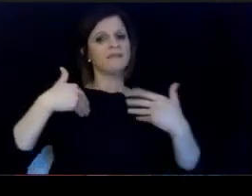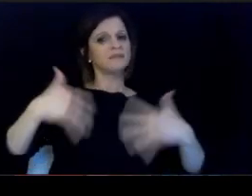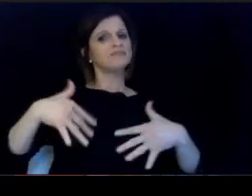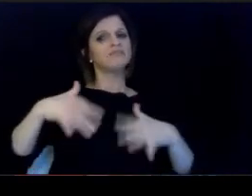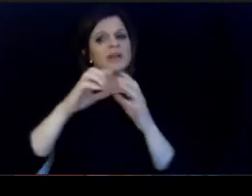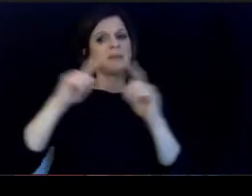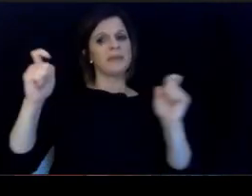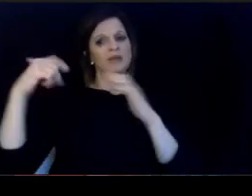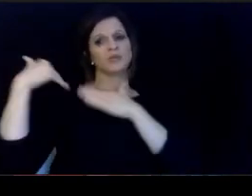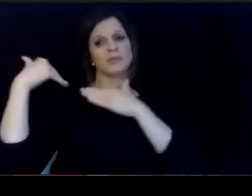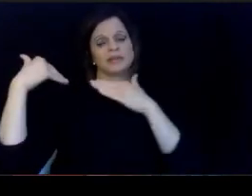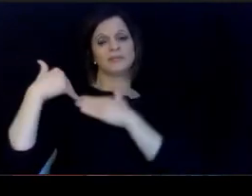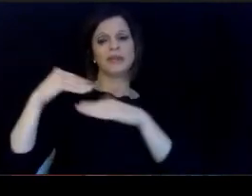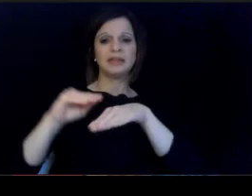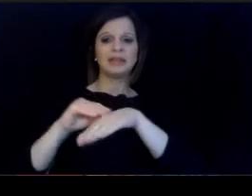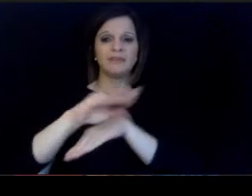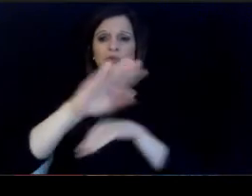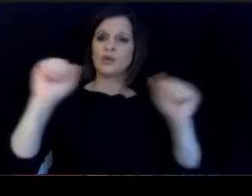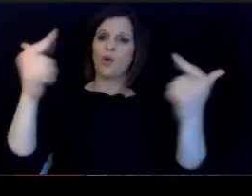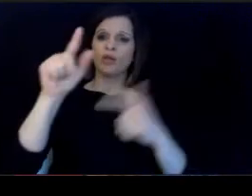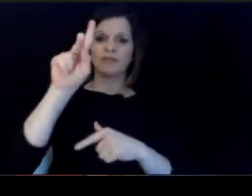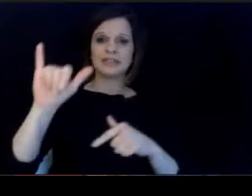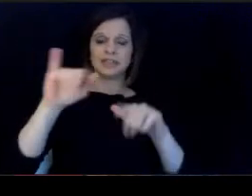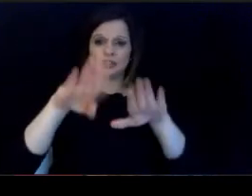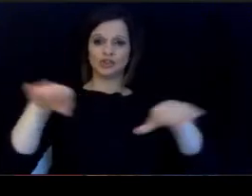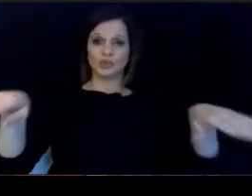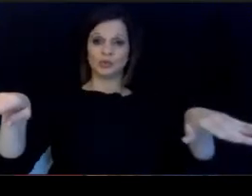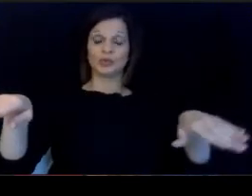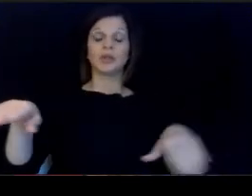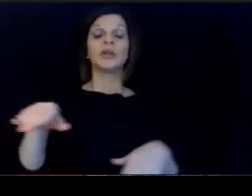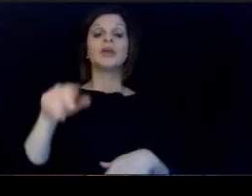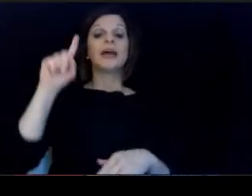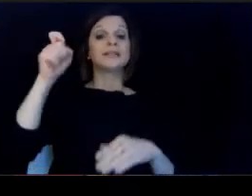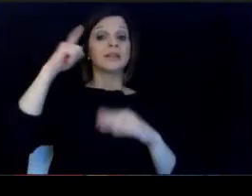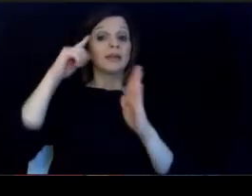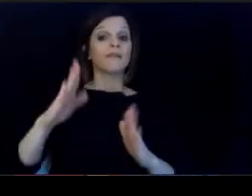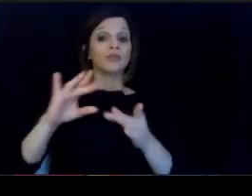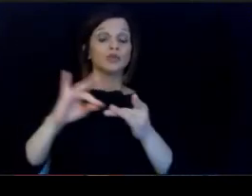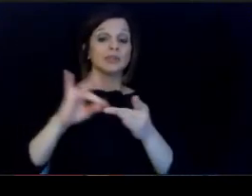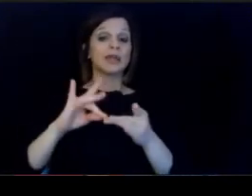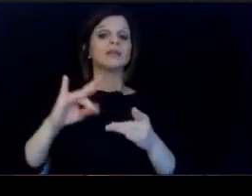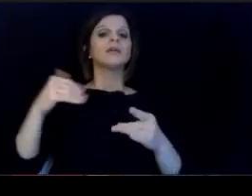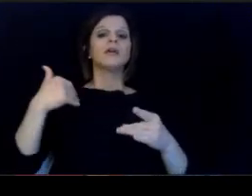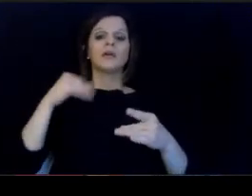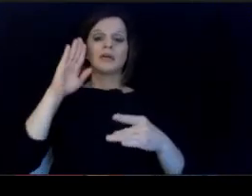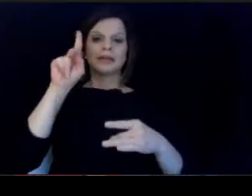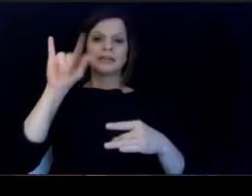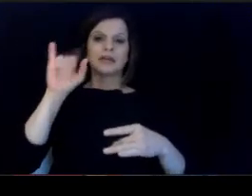future of all Kentucky's kids as Governor Beshear. noted, the Academy will have three initiatives to inspire.